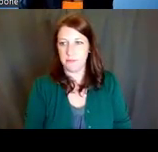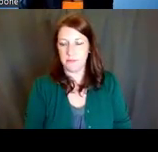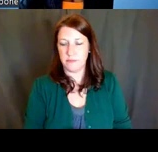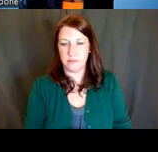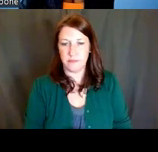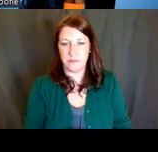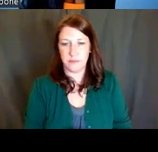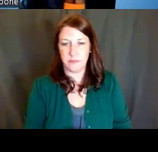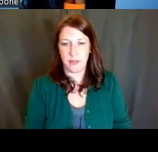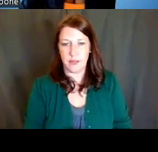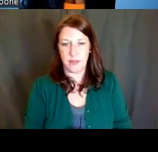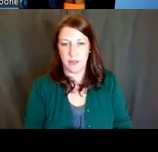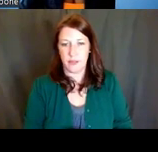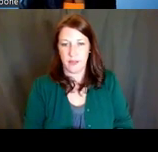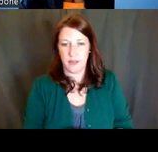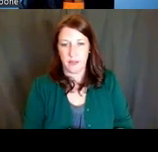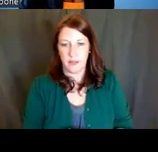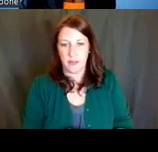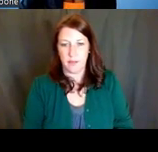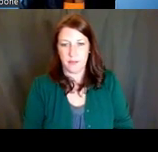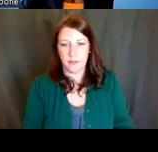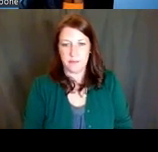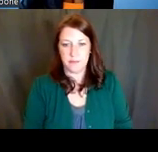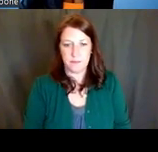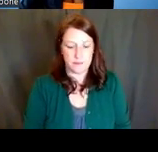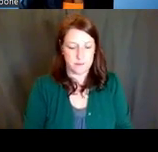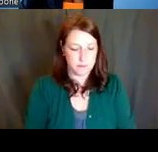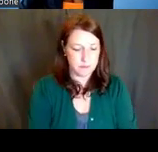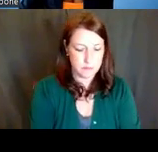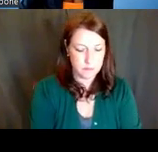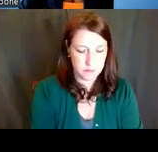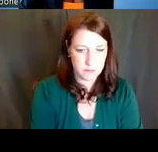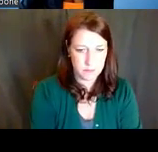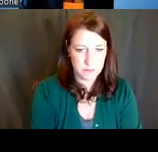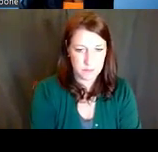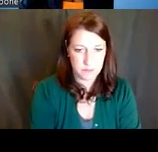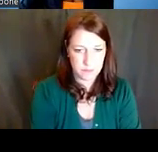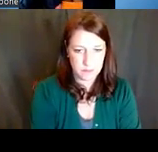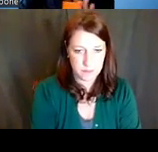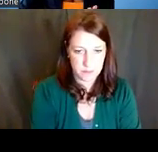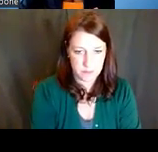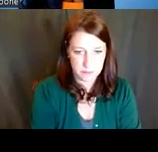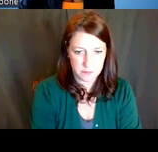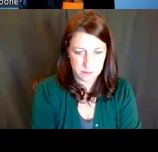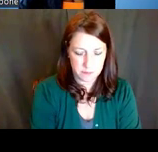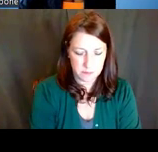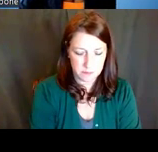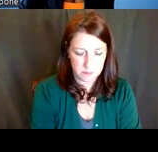Contact your program officer well before the application deadline. Don't be afraid to talk to them.